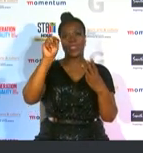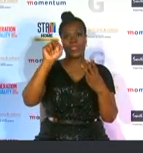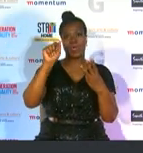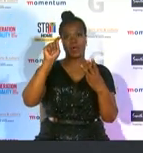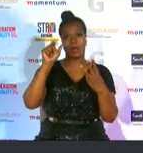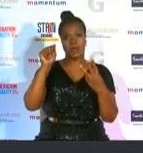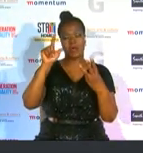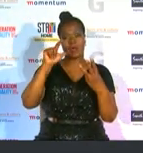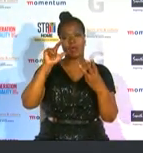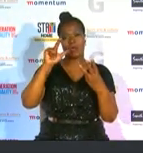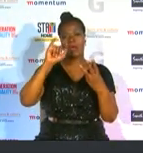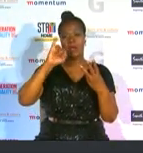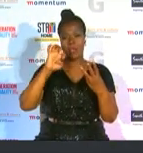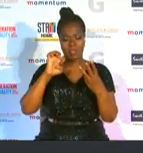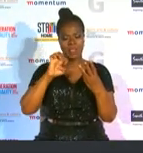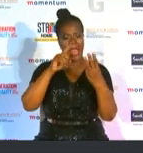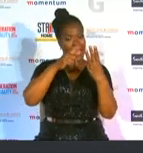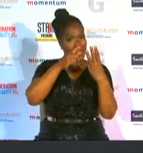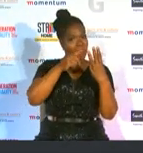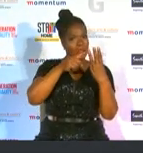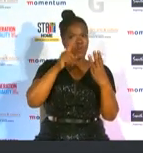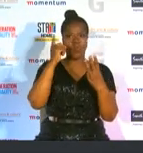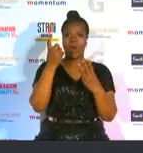encyclopedia gemanos is one of the best cricket